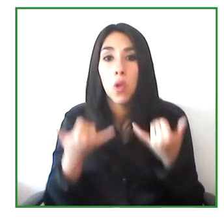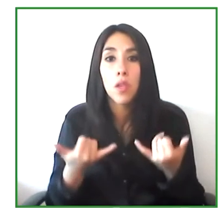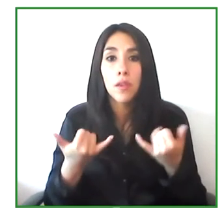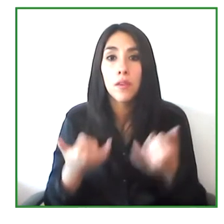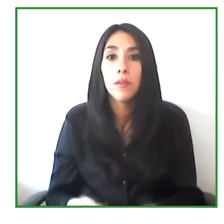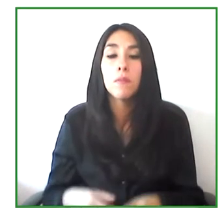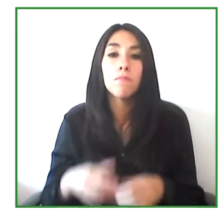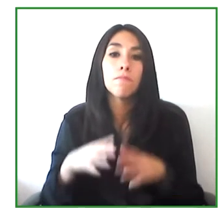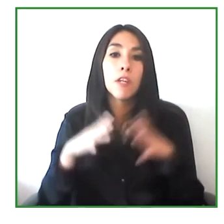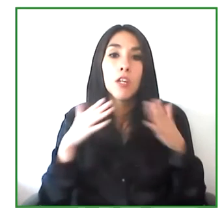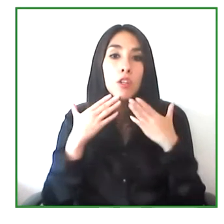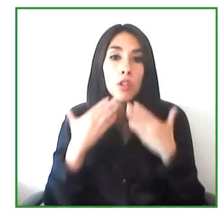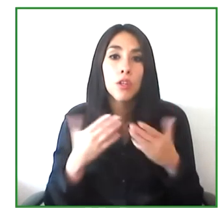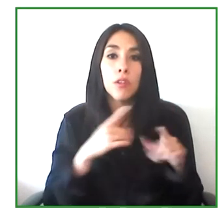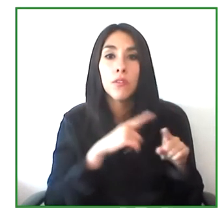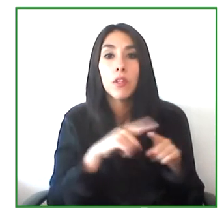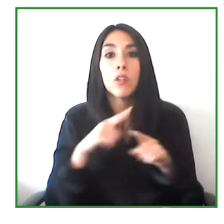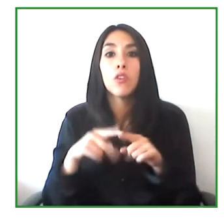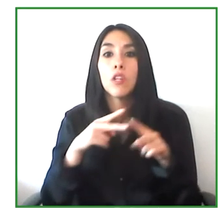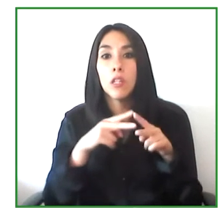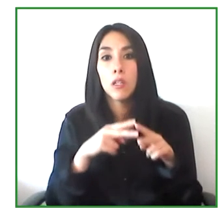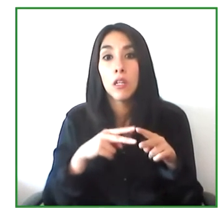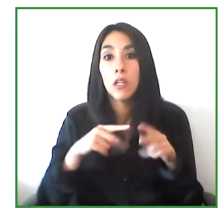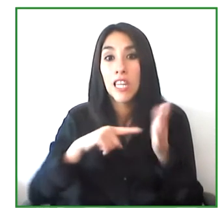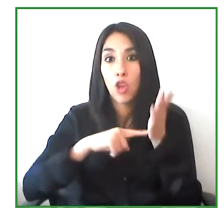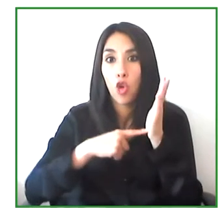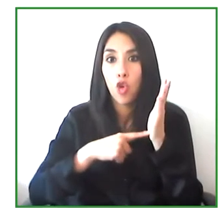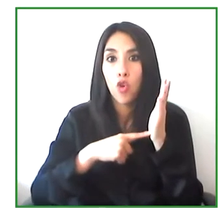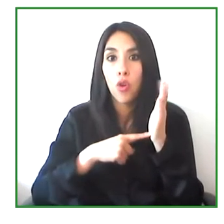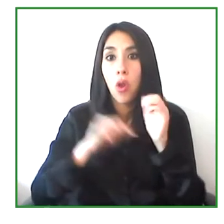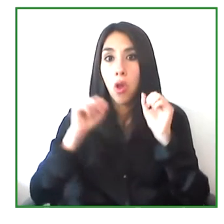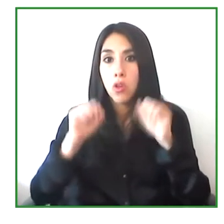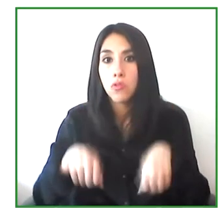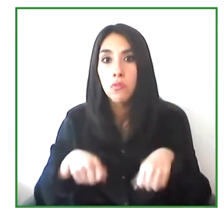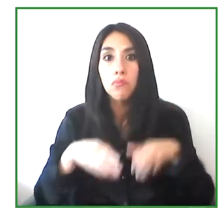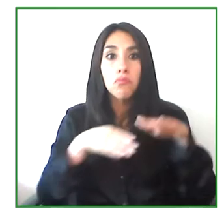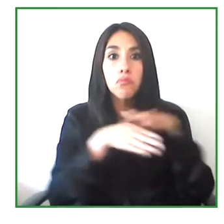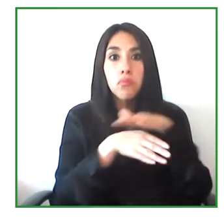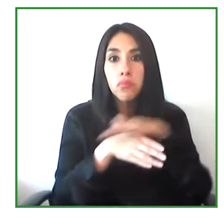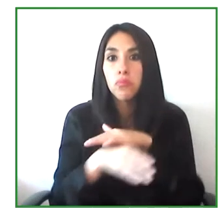So there were certain barriers that could be overcome by